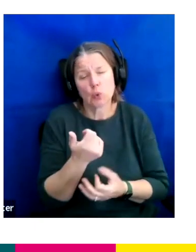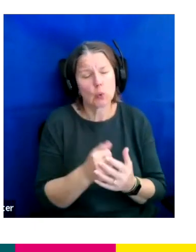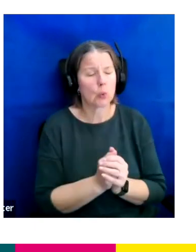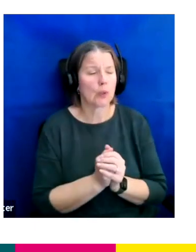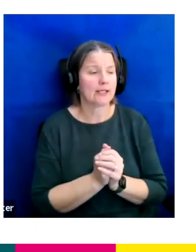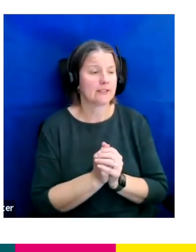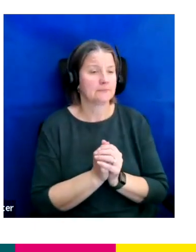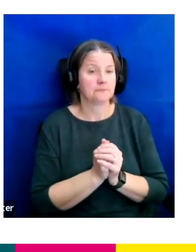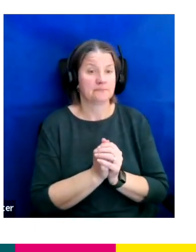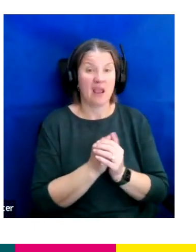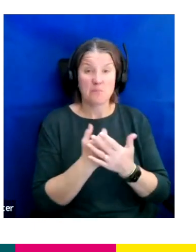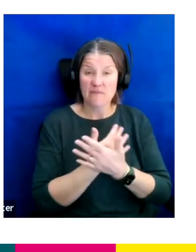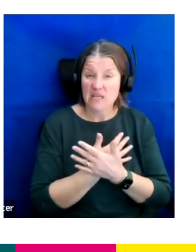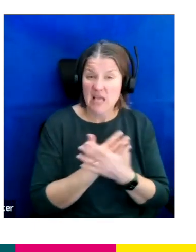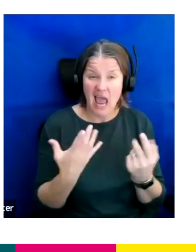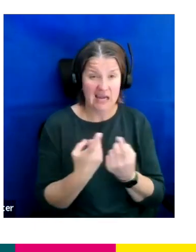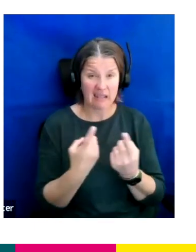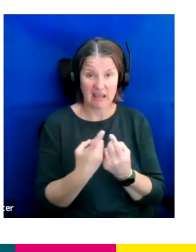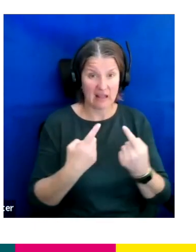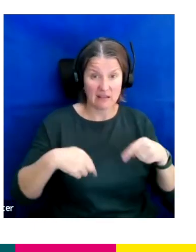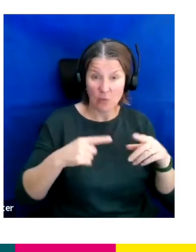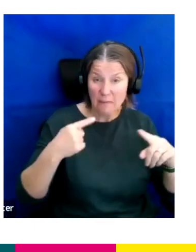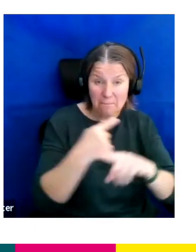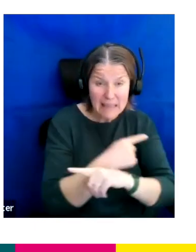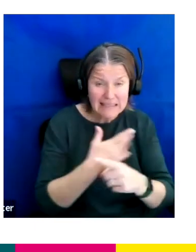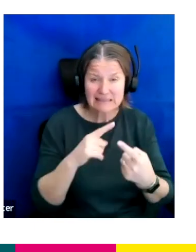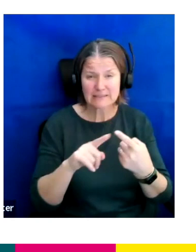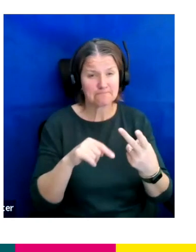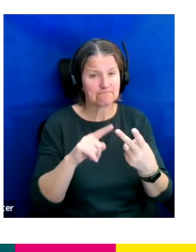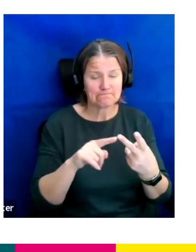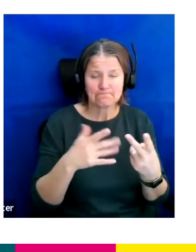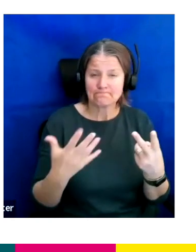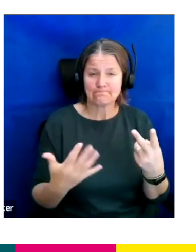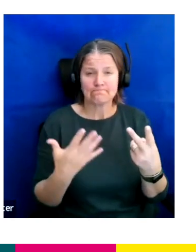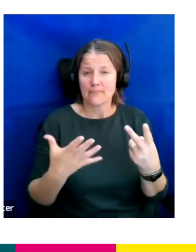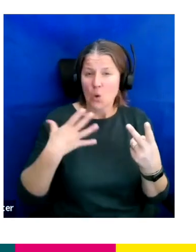But if there's anything at all that we've missed or you'd like us to go through in greater